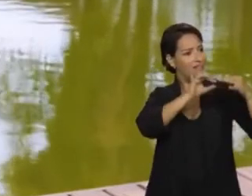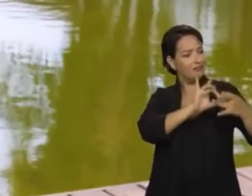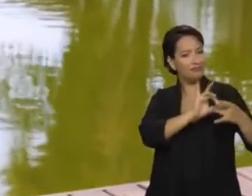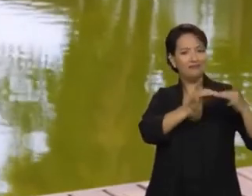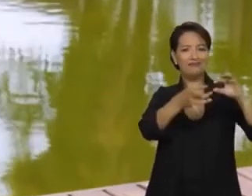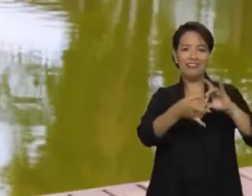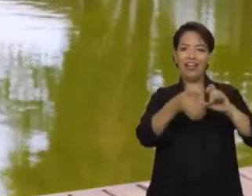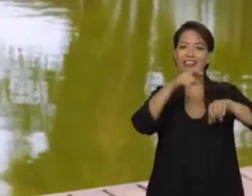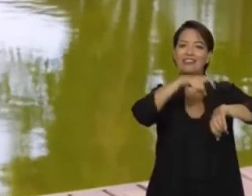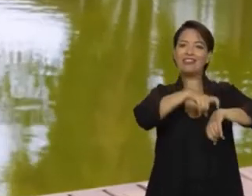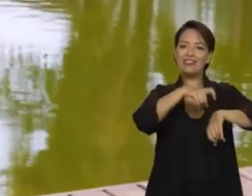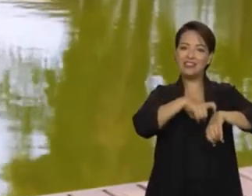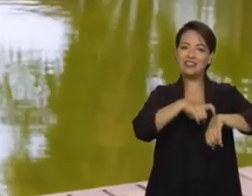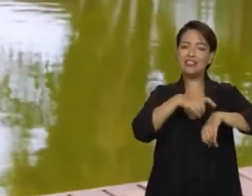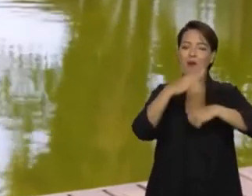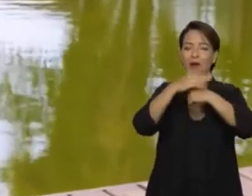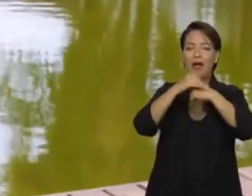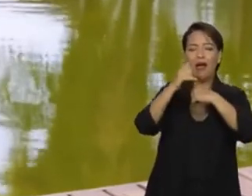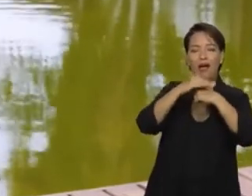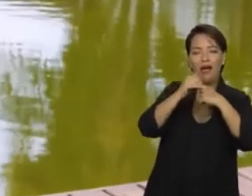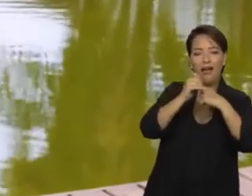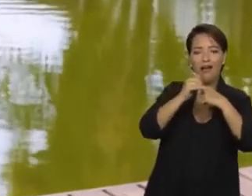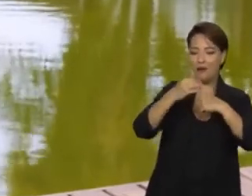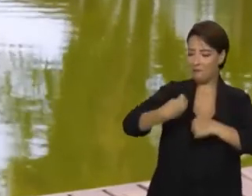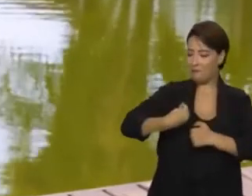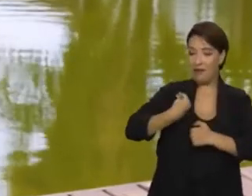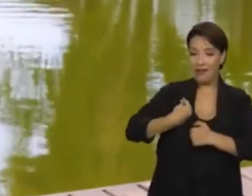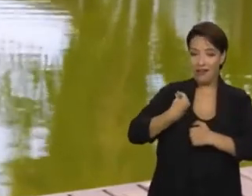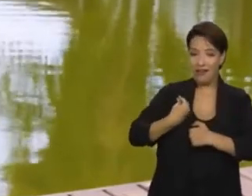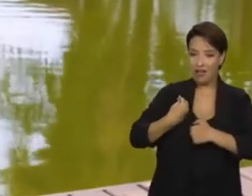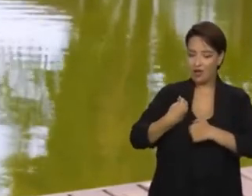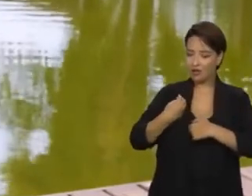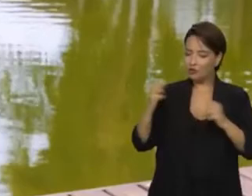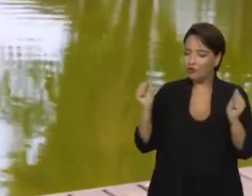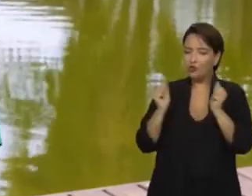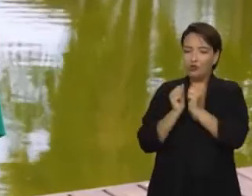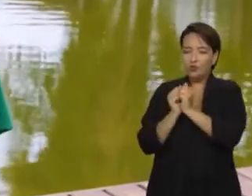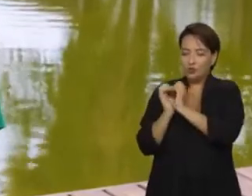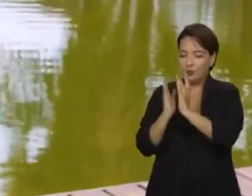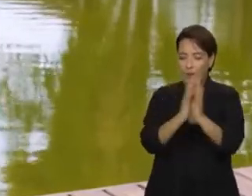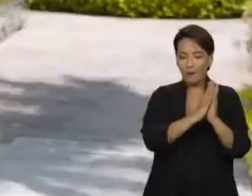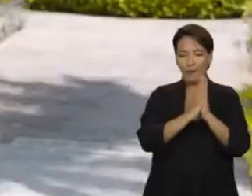This moment of affection and presence in which we are all together.